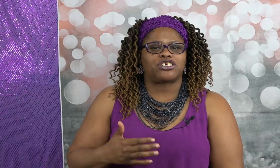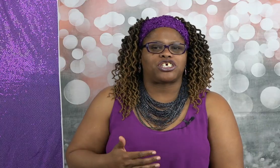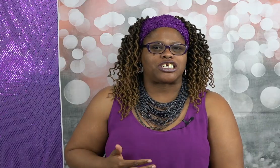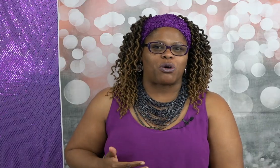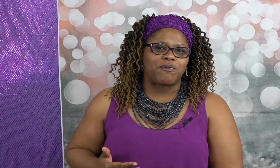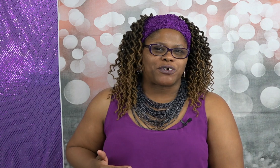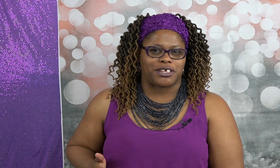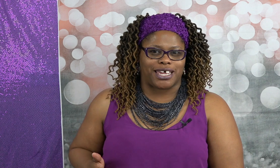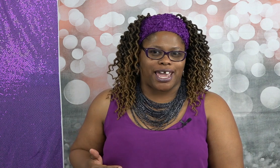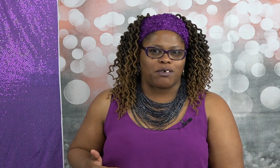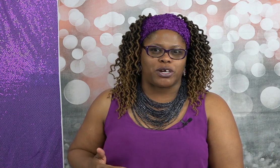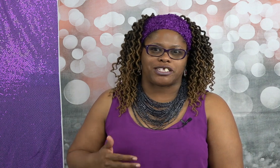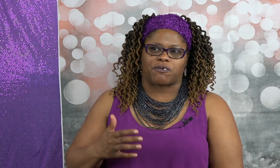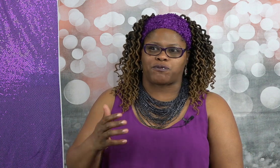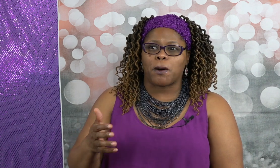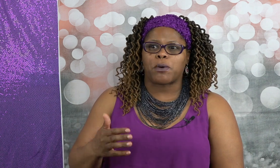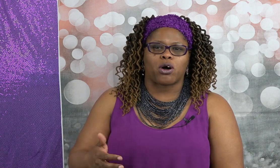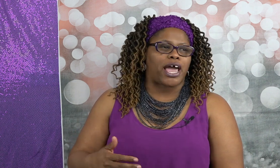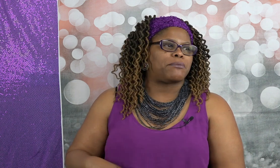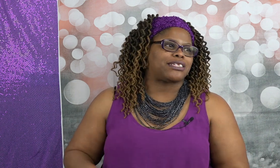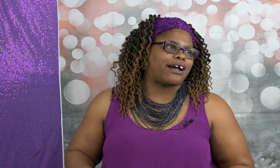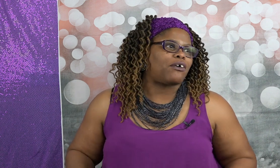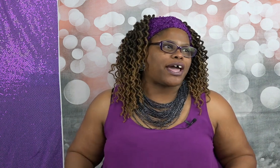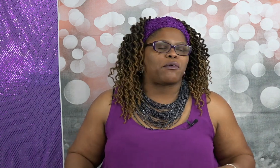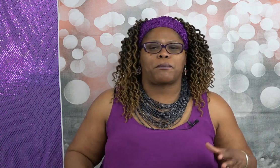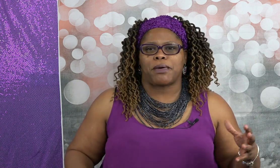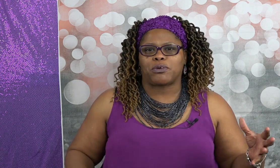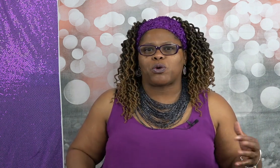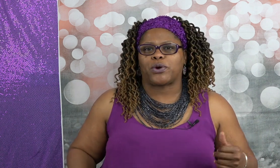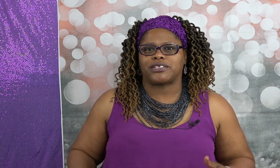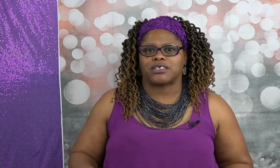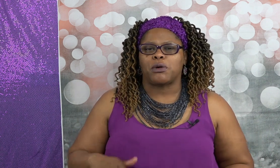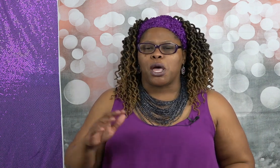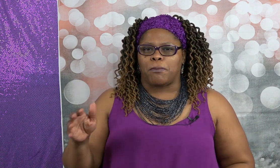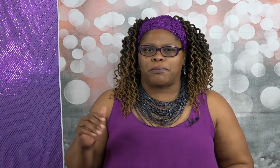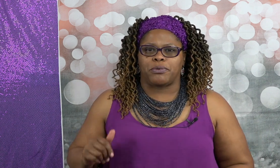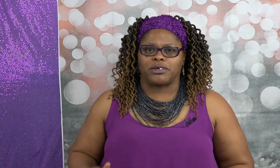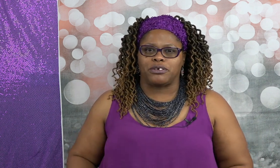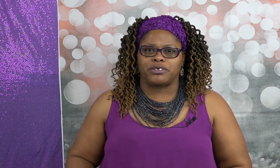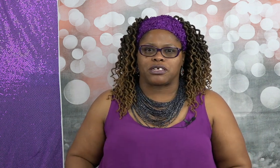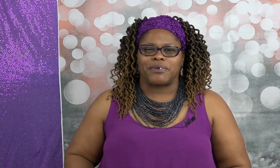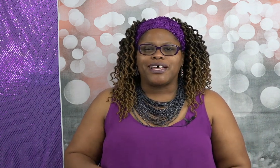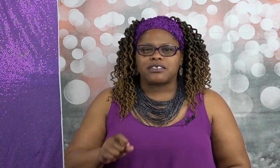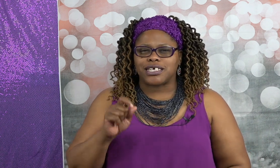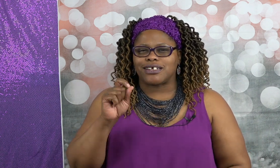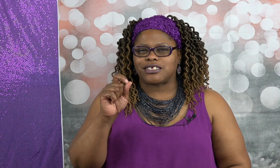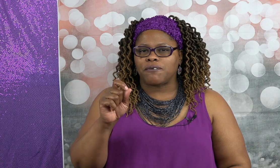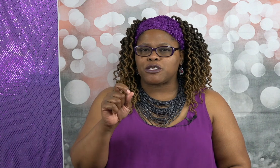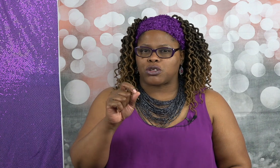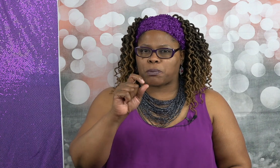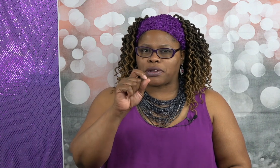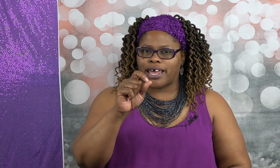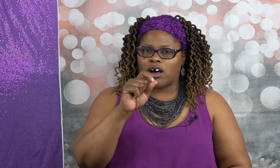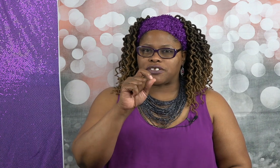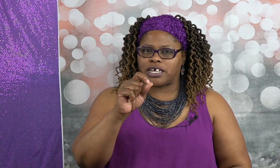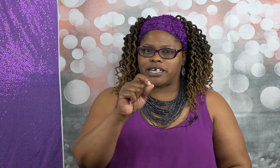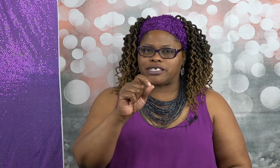just show up for the game when it's a football game it's like okay well maybe it will win some maybe we'll lose some see the difference with the playoffs is